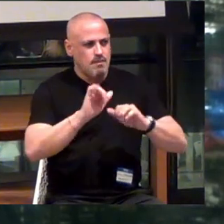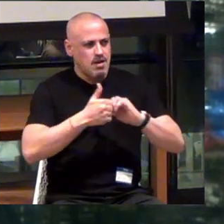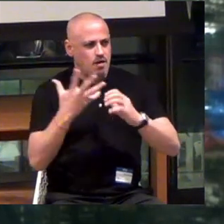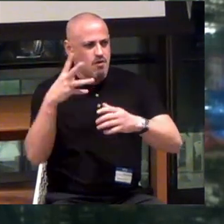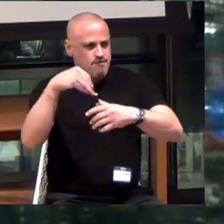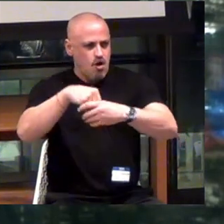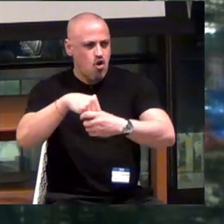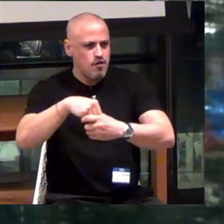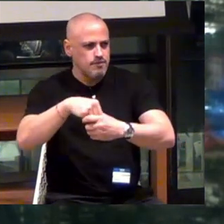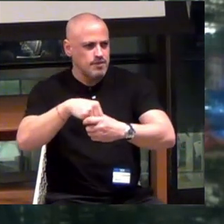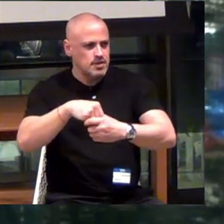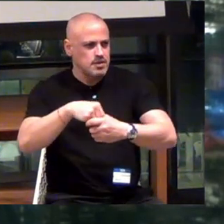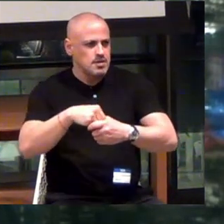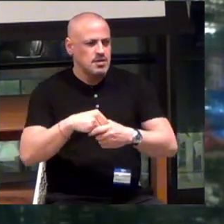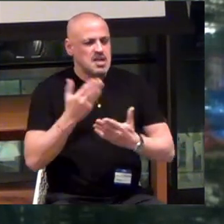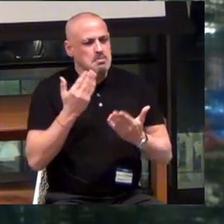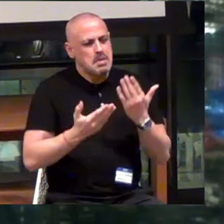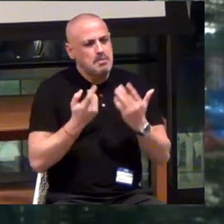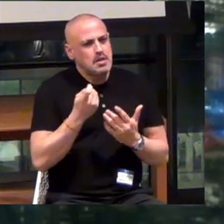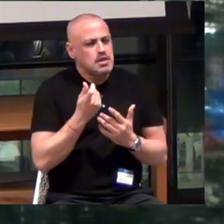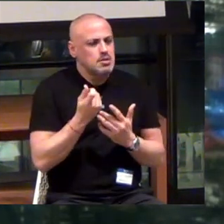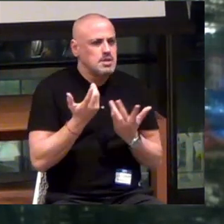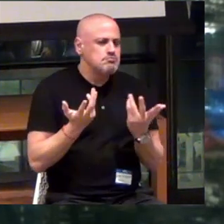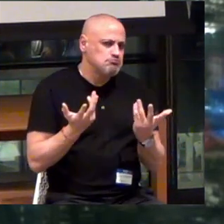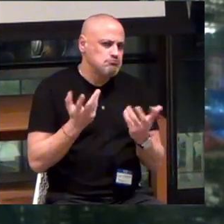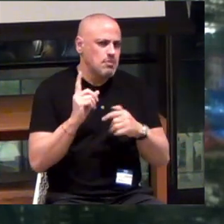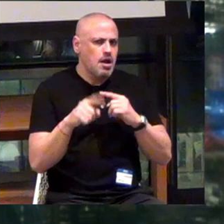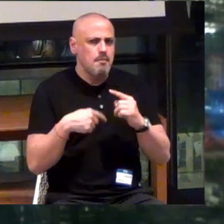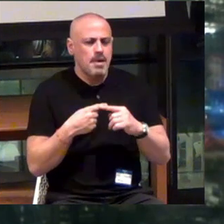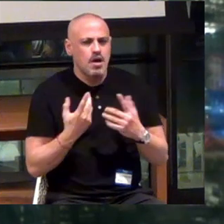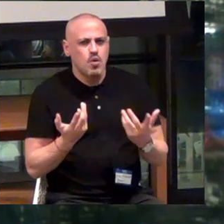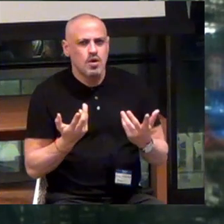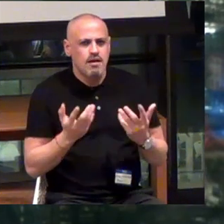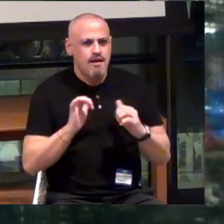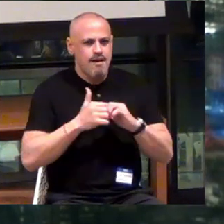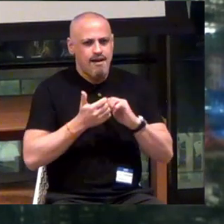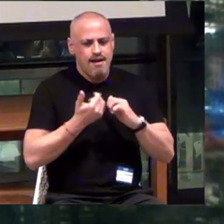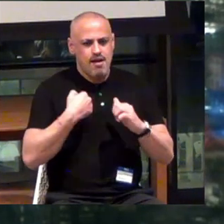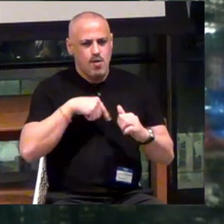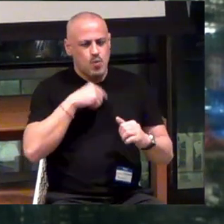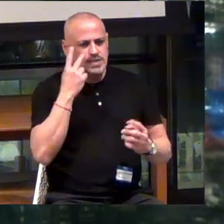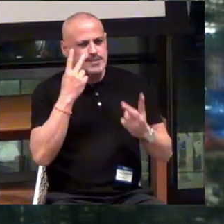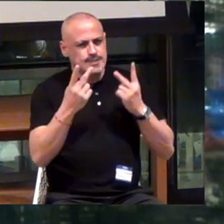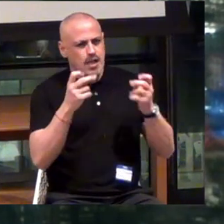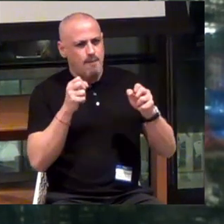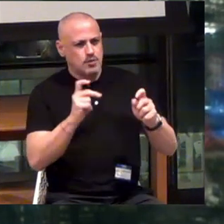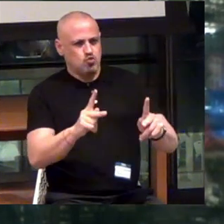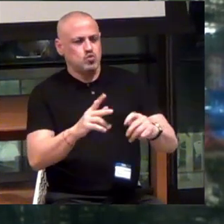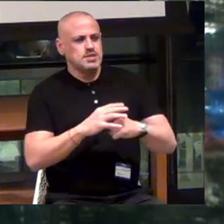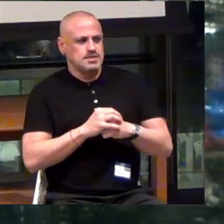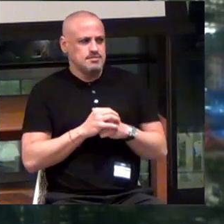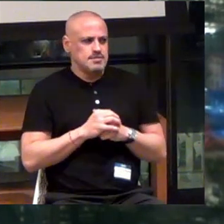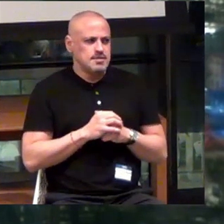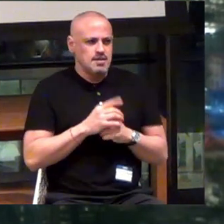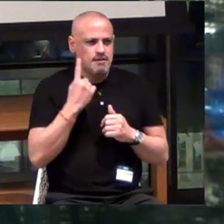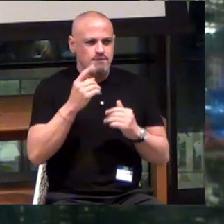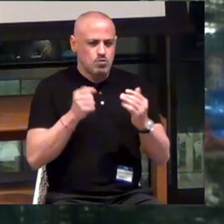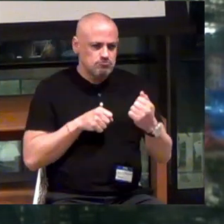in it, and maybe a little bit about how we see the opportunity to address problems that